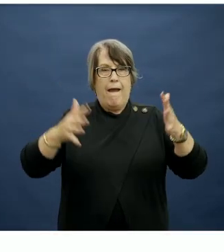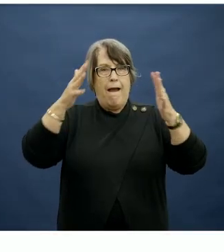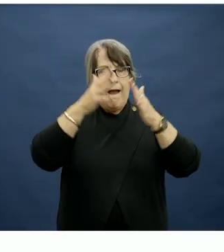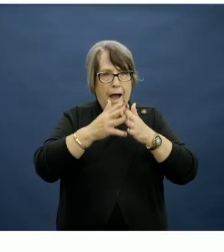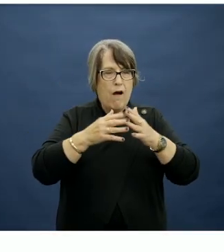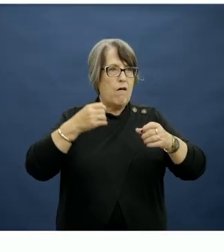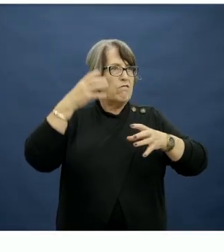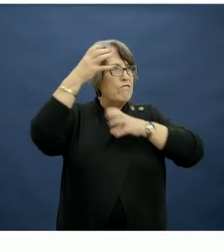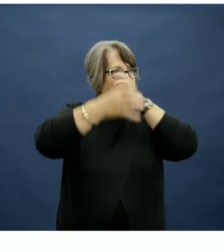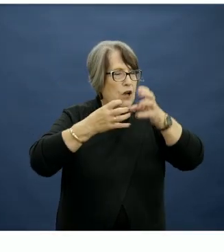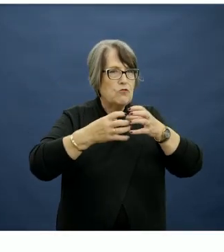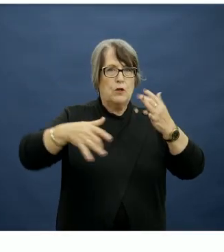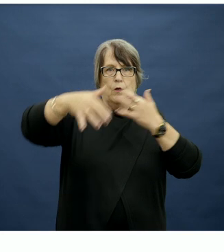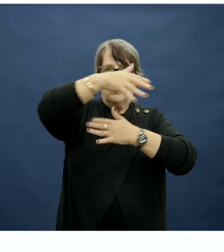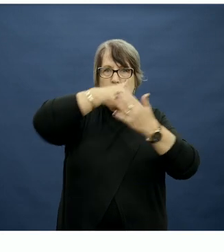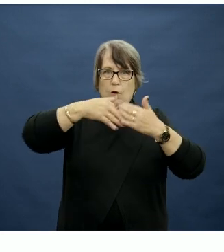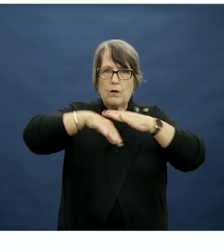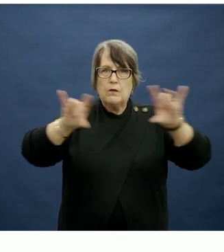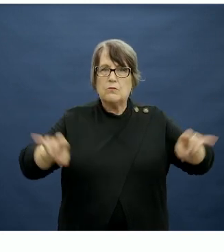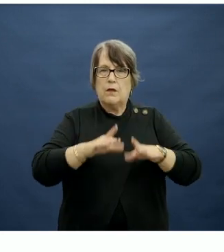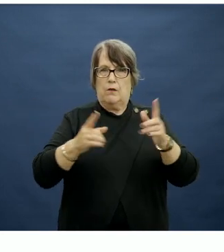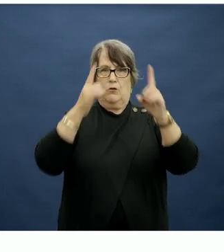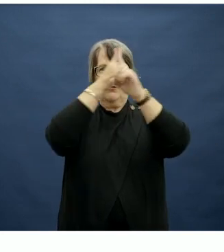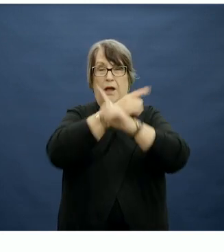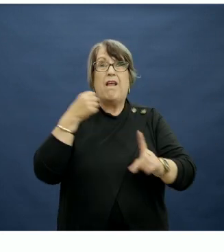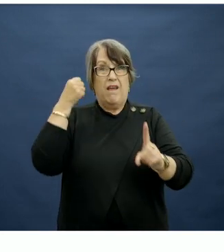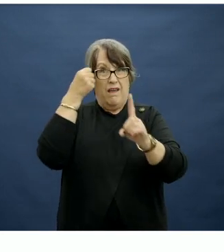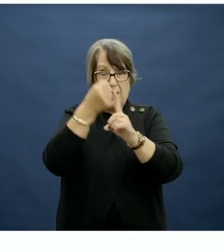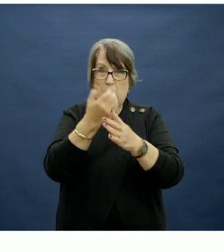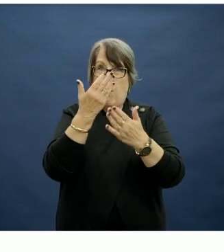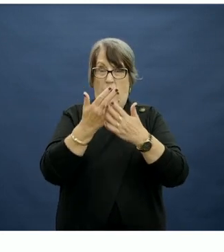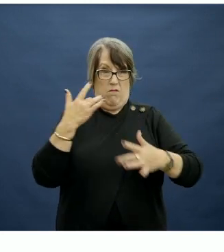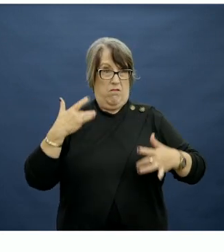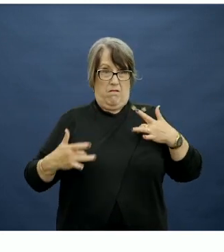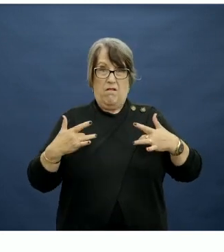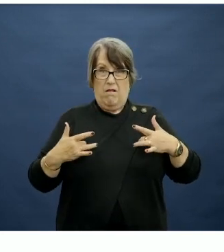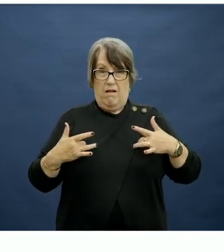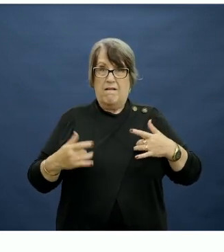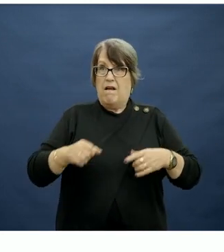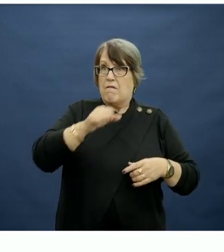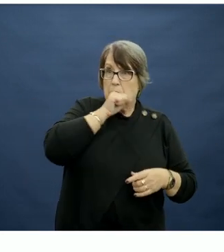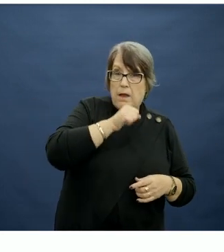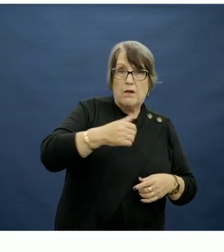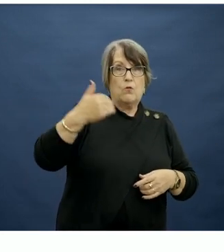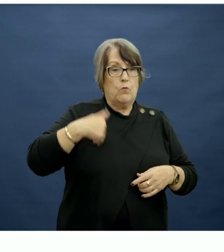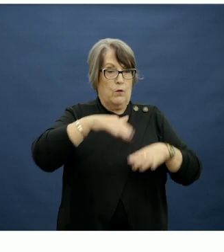social fabric has changed and the impact that this has on the lives of men, women, children and families.